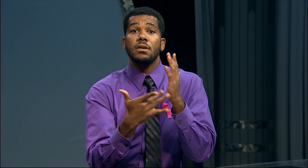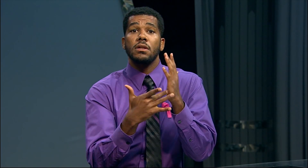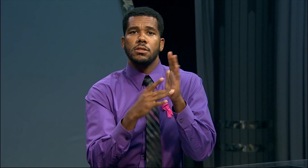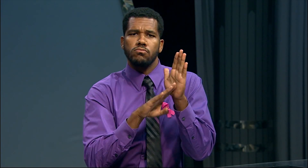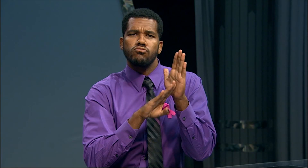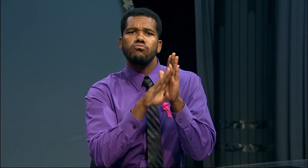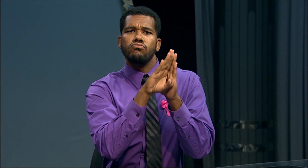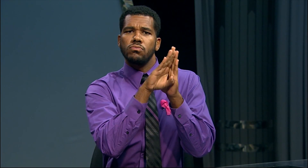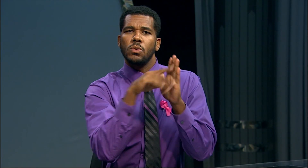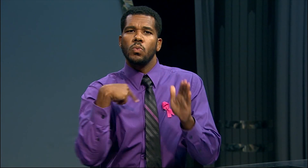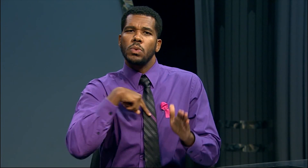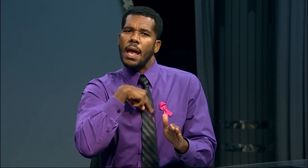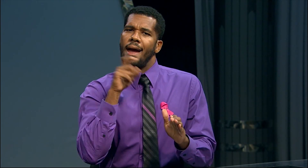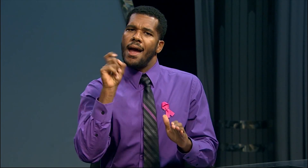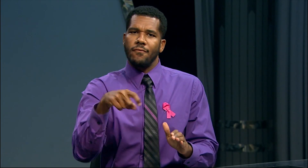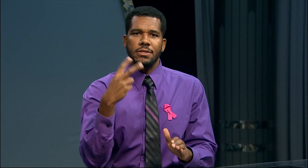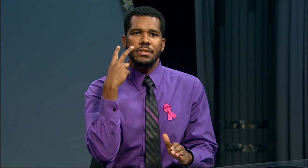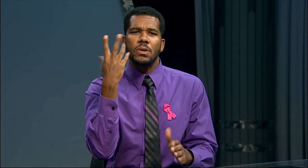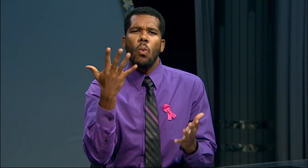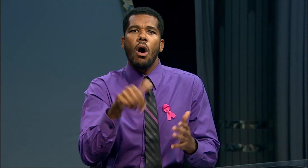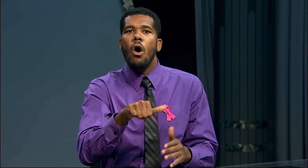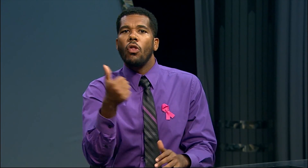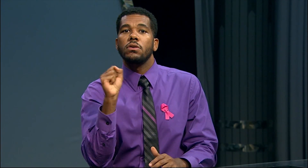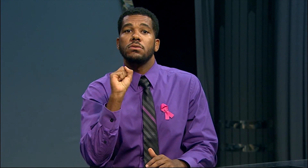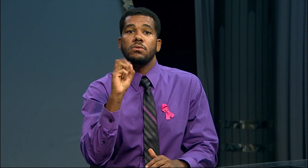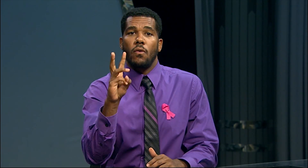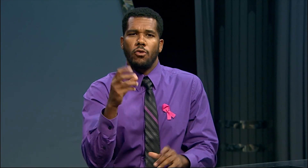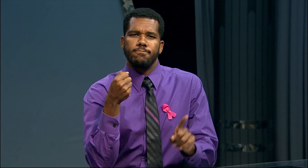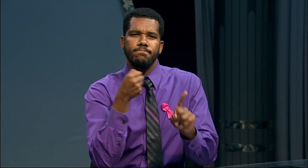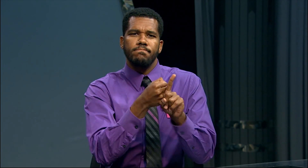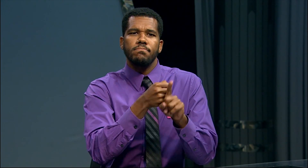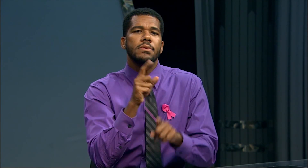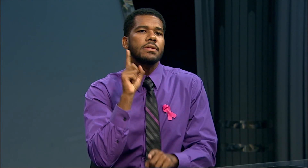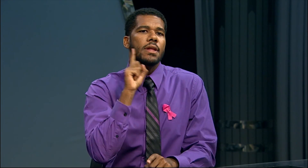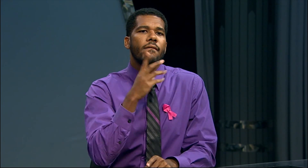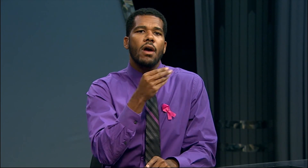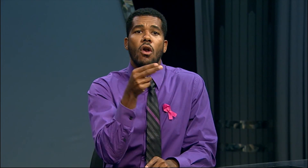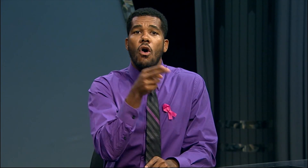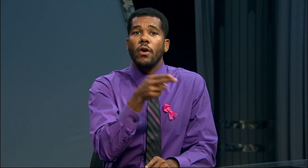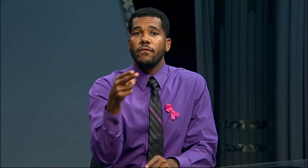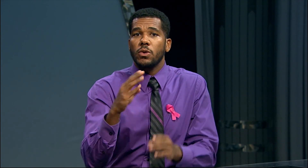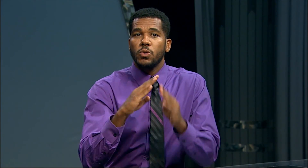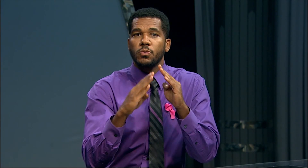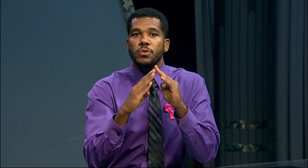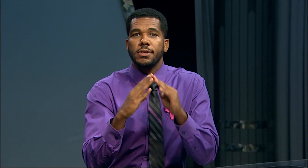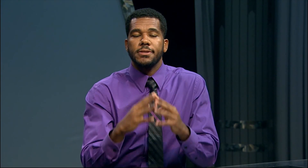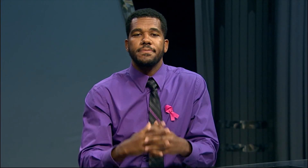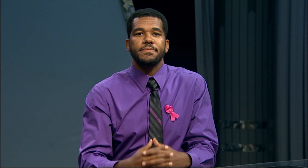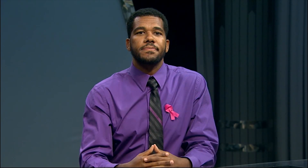As the technology grows, we’ll have to see what other software impacts the Deaf and hard of hearing community.